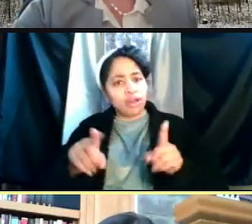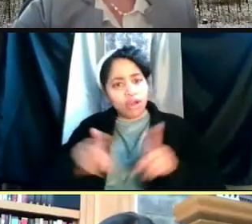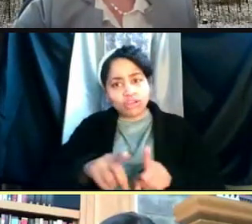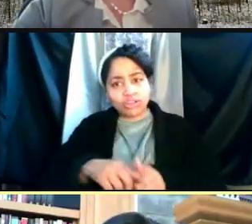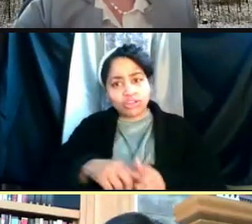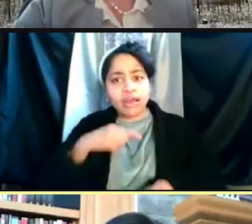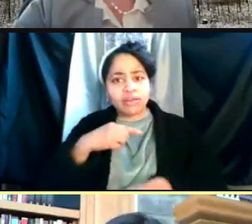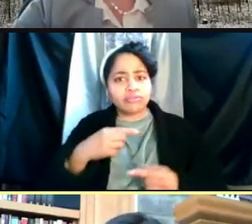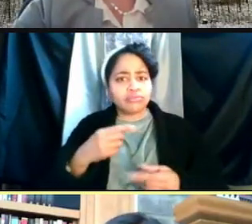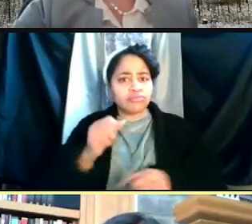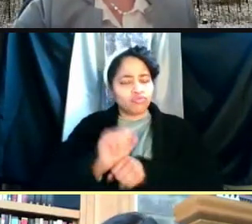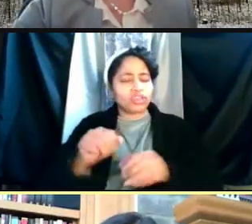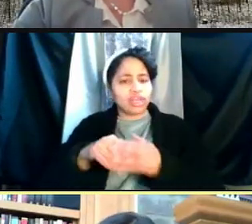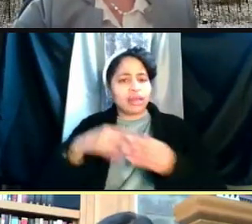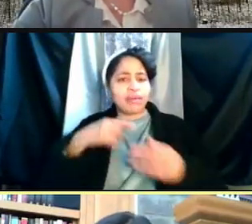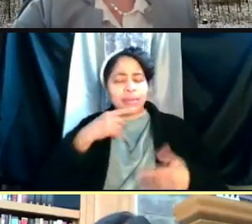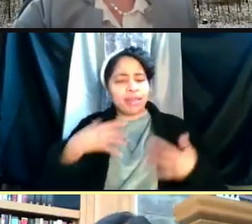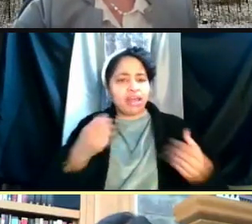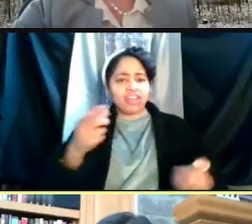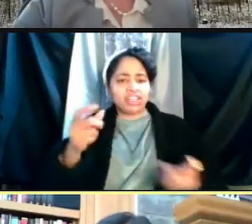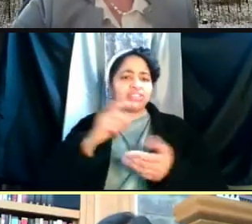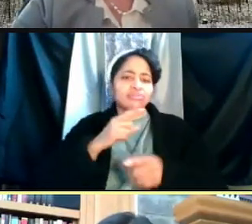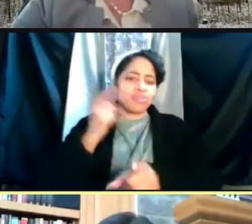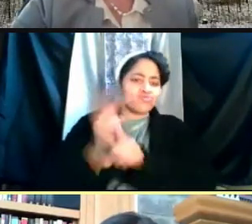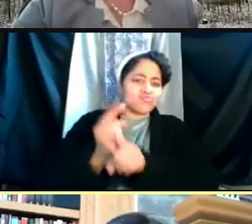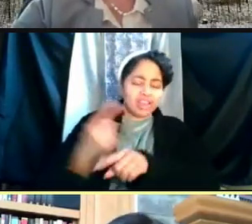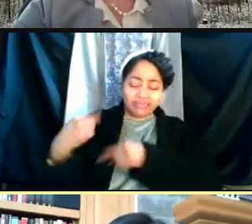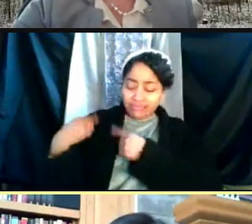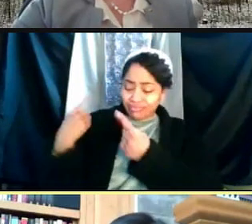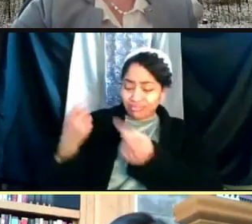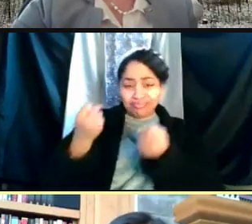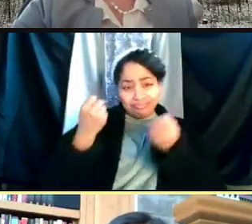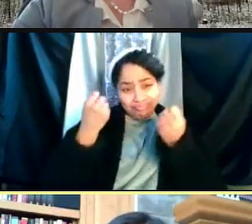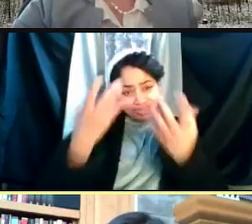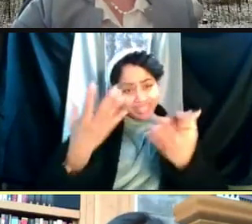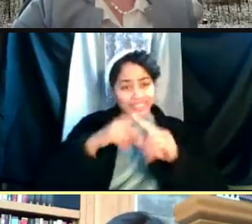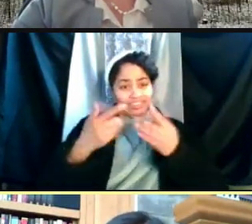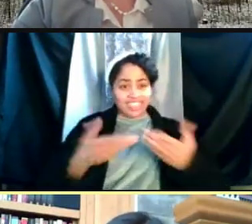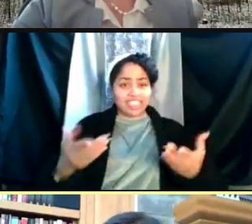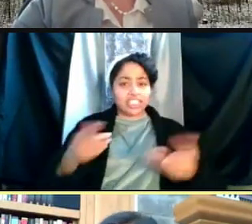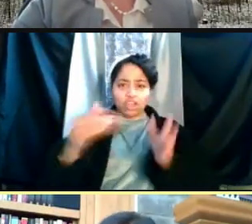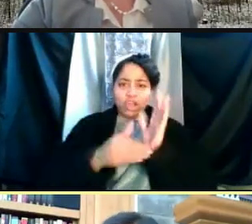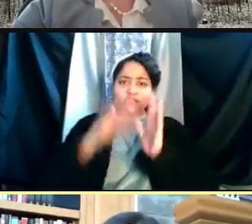And she's actually been right about so many things. And she often would say, "If we do this right